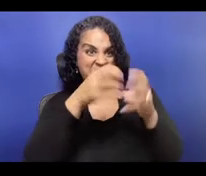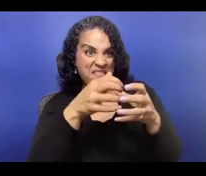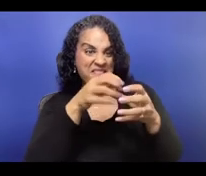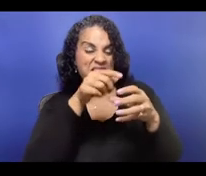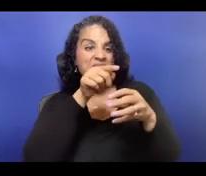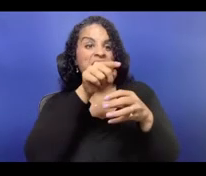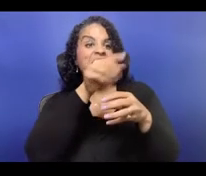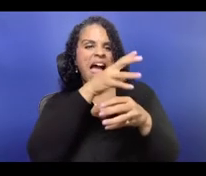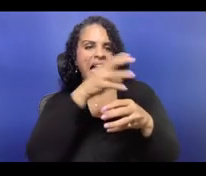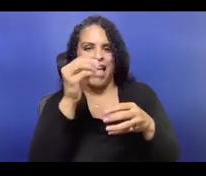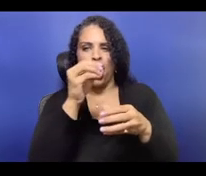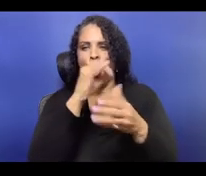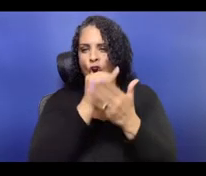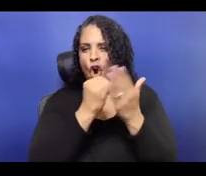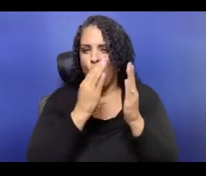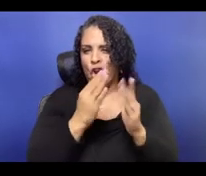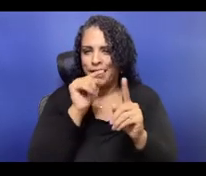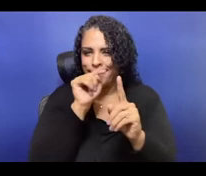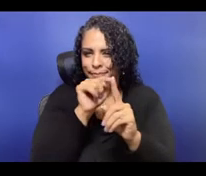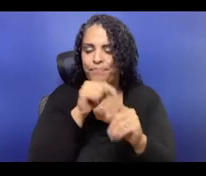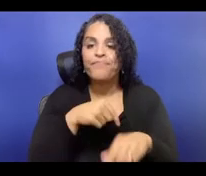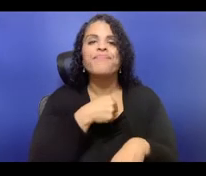(coughs) Excuse me, he/him/his.